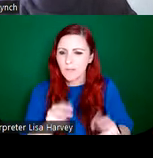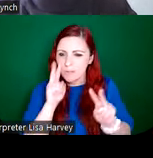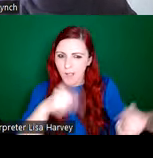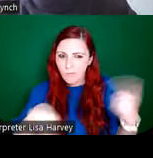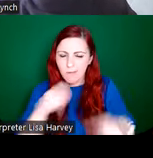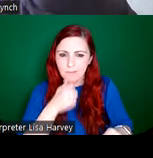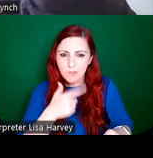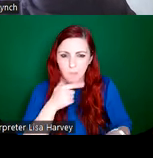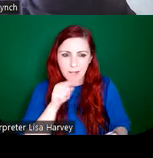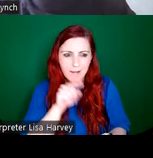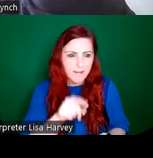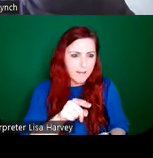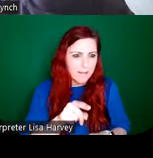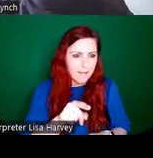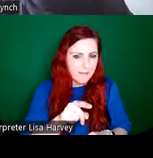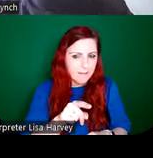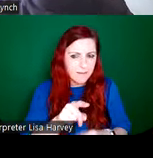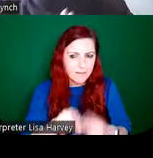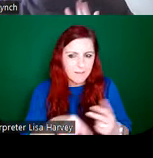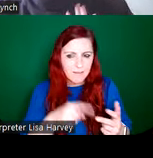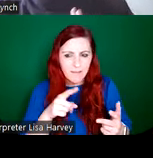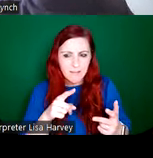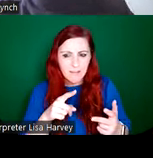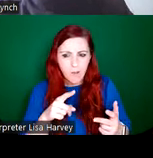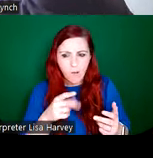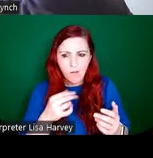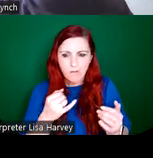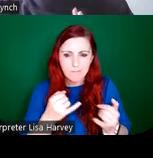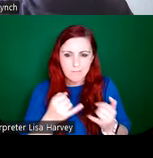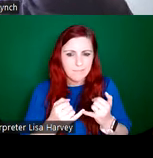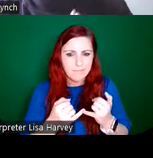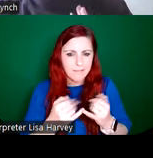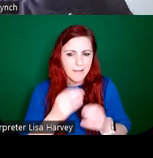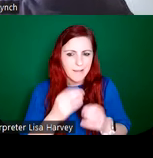finished". So it's like the end of the day, the end of the day's work. We see